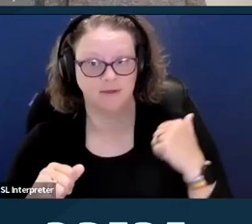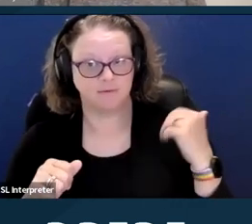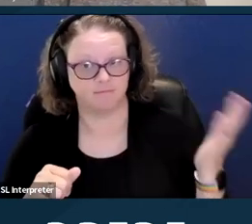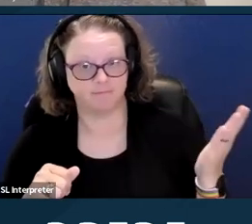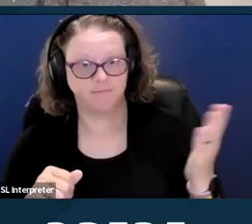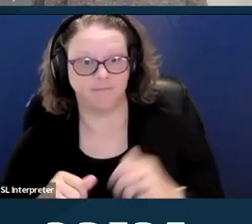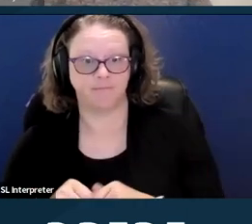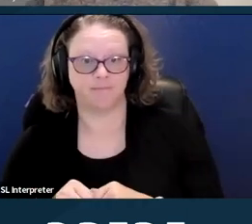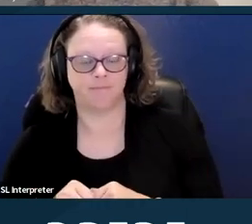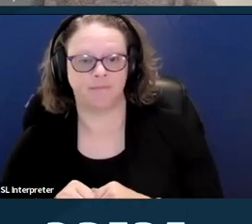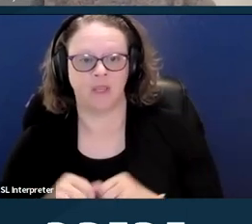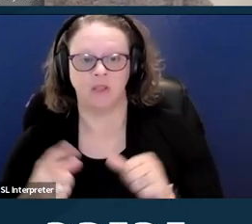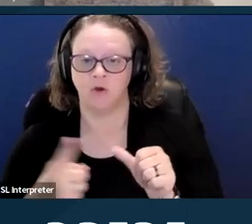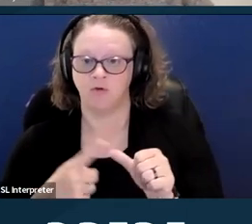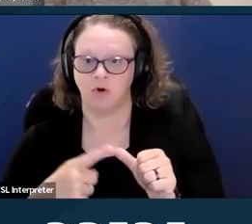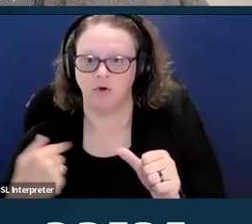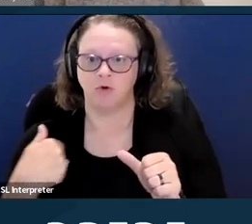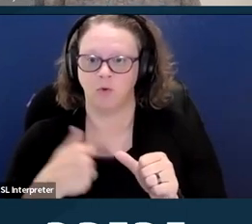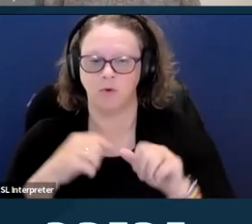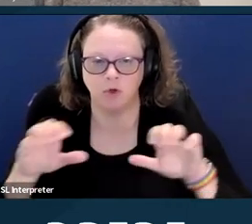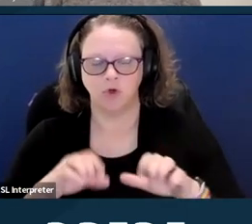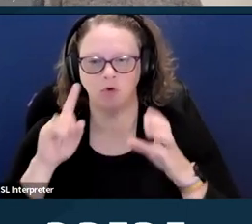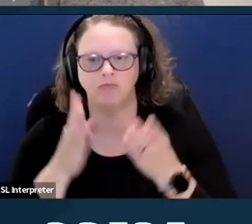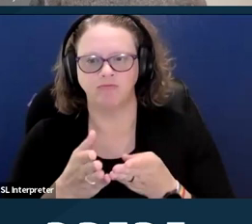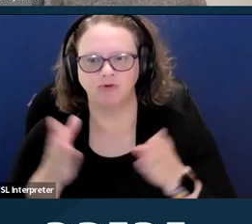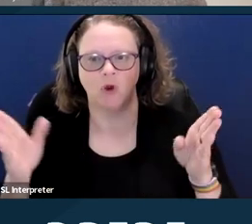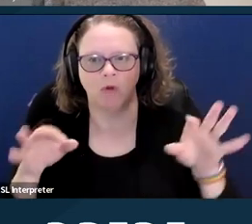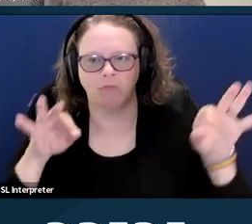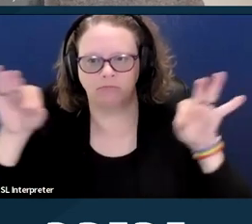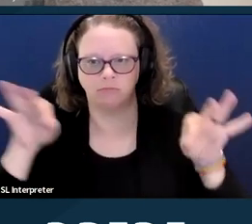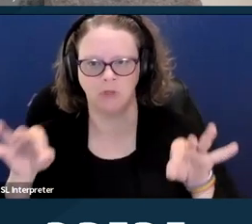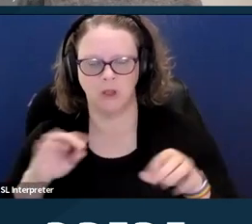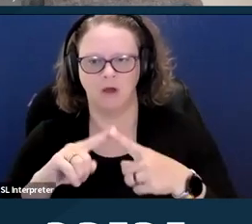So first, we'll do a bit of an overview of the Supreme Court cases